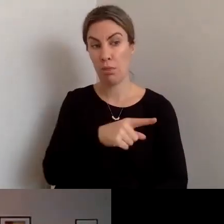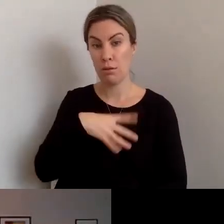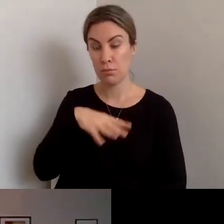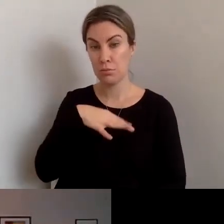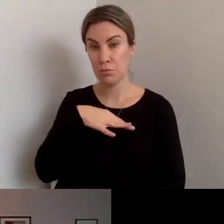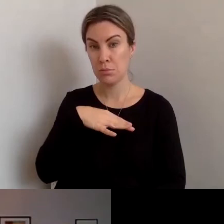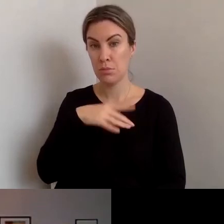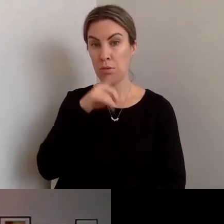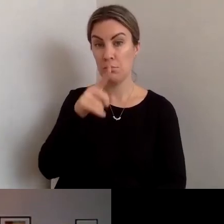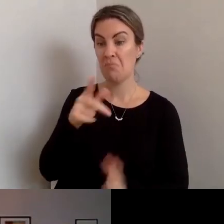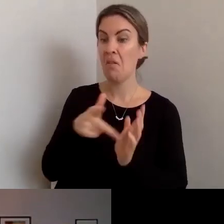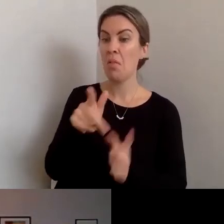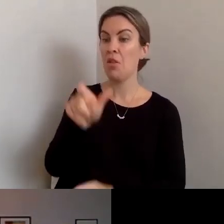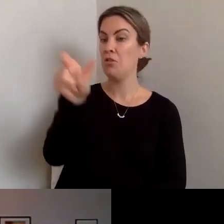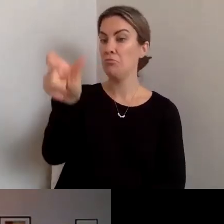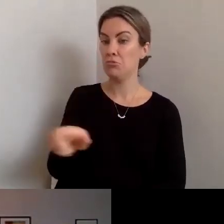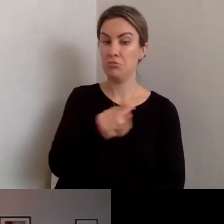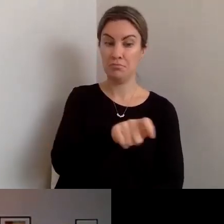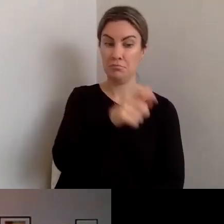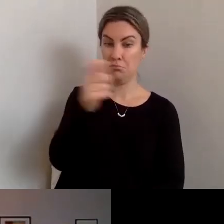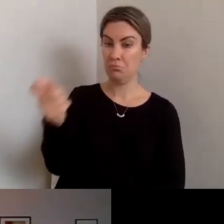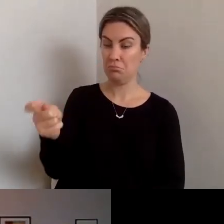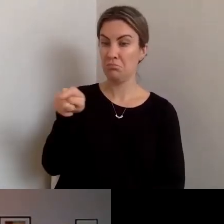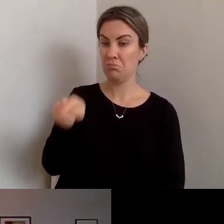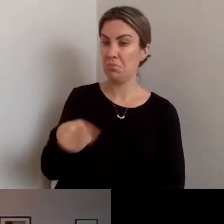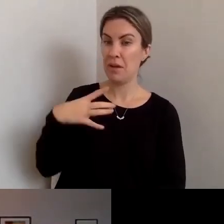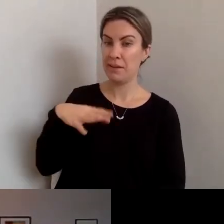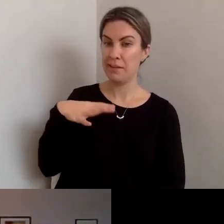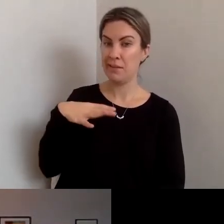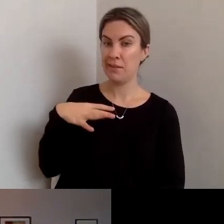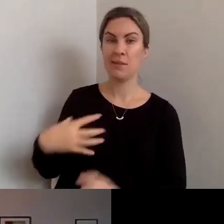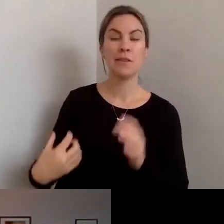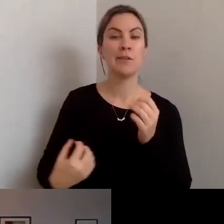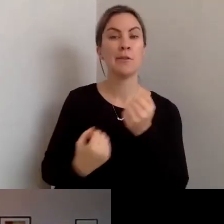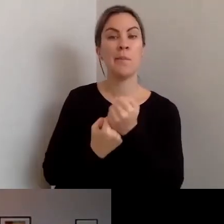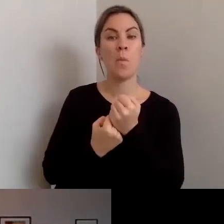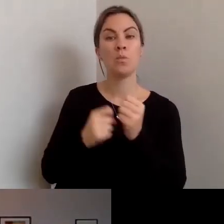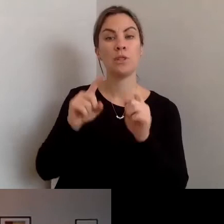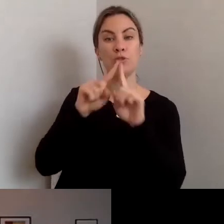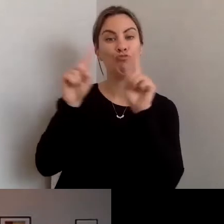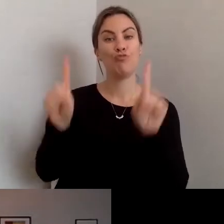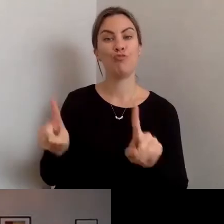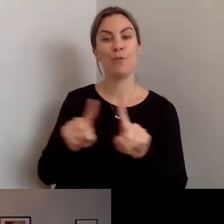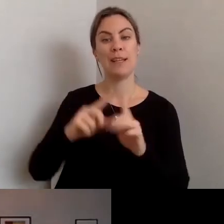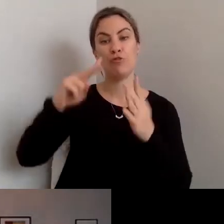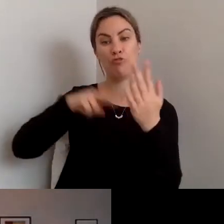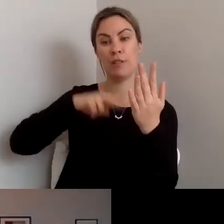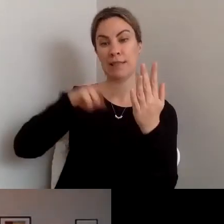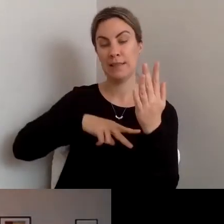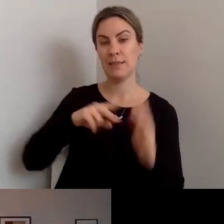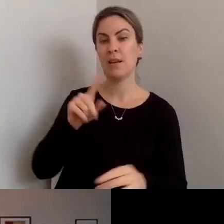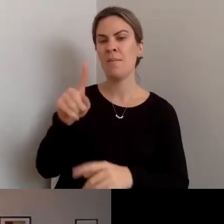someone else may need a supported screen reader, plus they may need